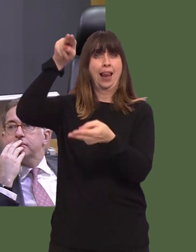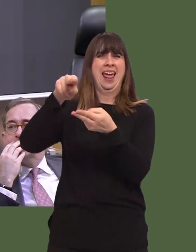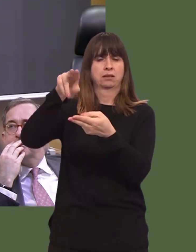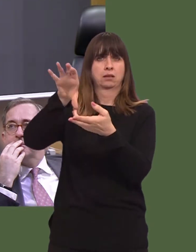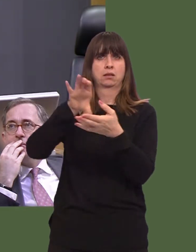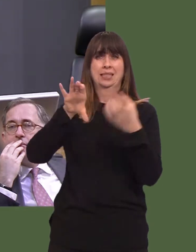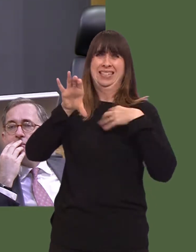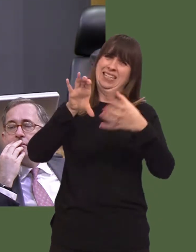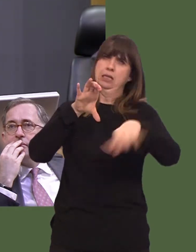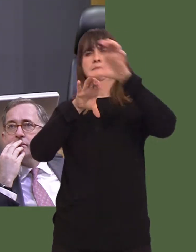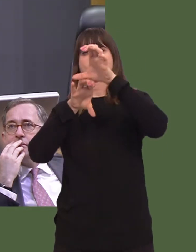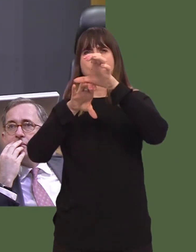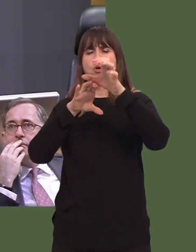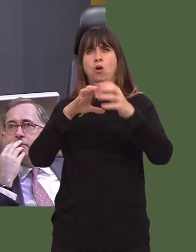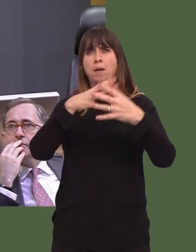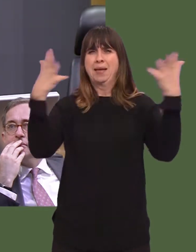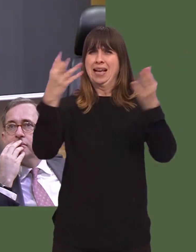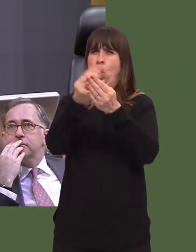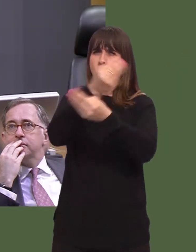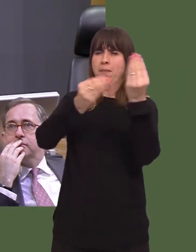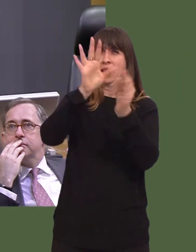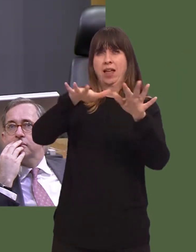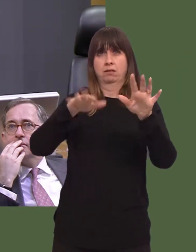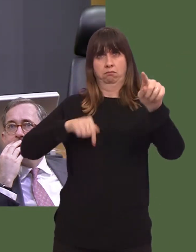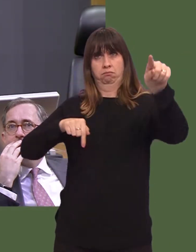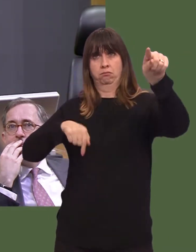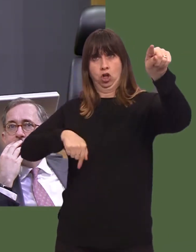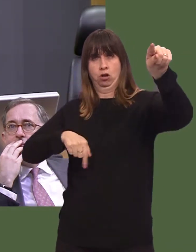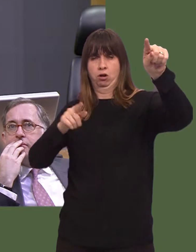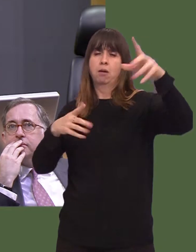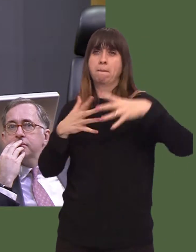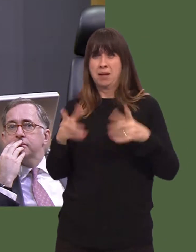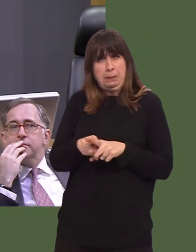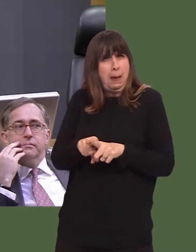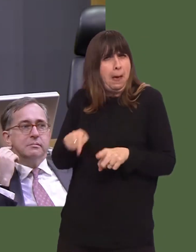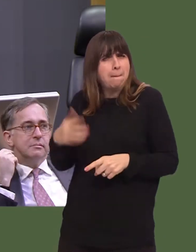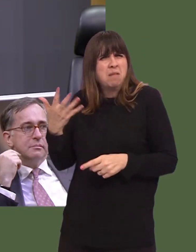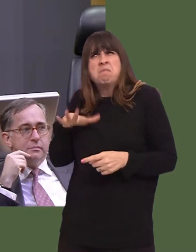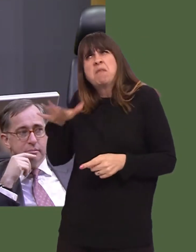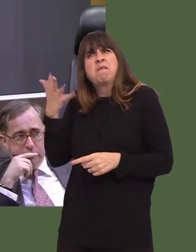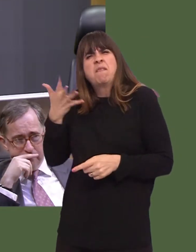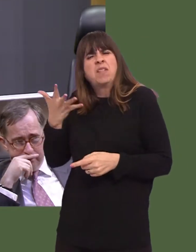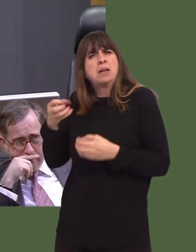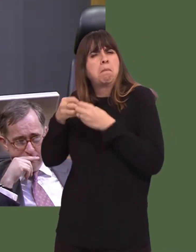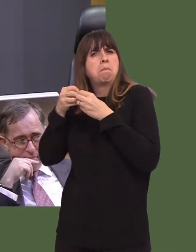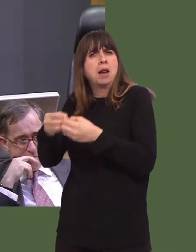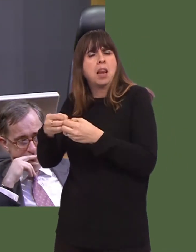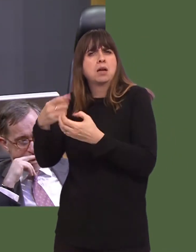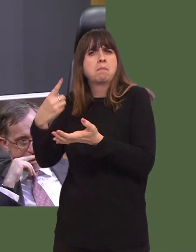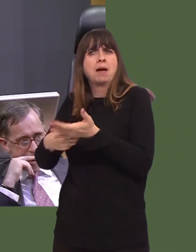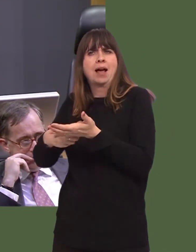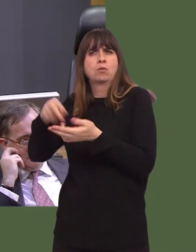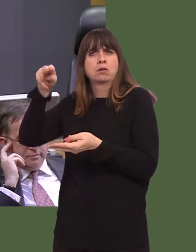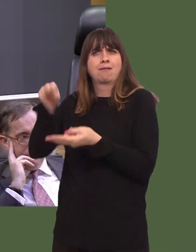than Wales, and itís much the same figure as we have hereó£15 billion deficit.